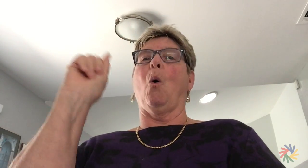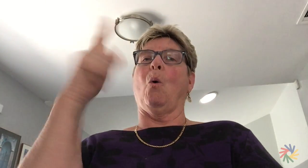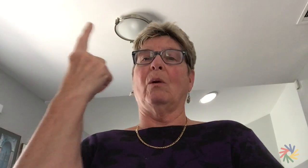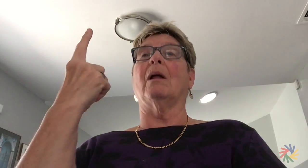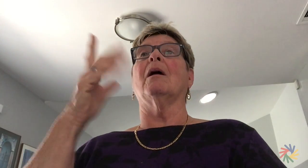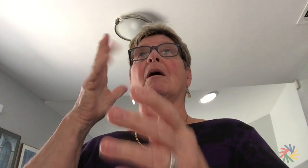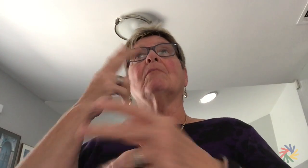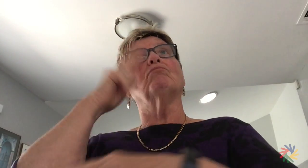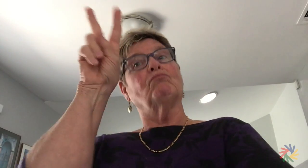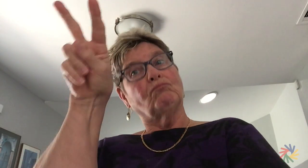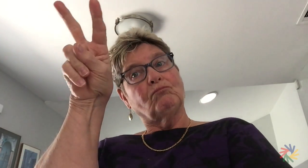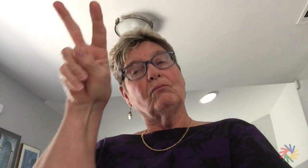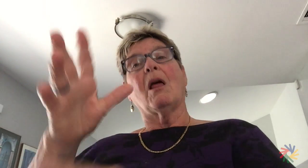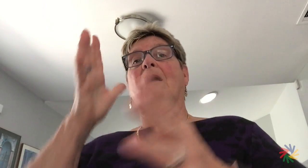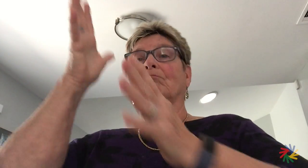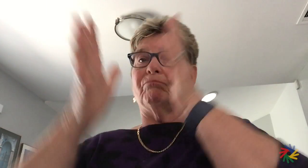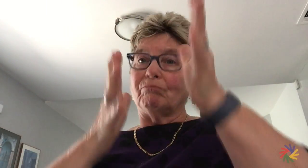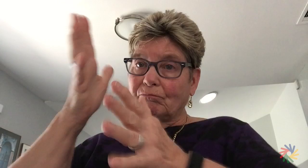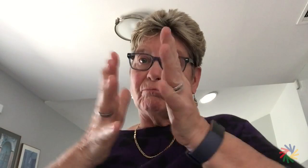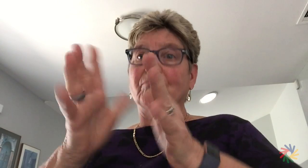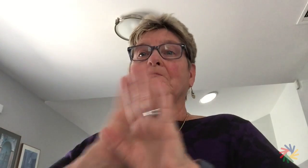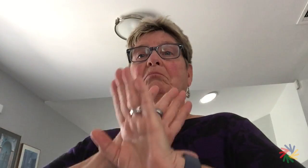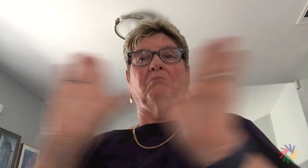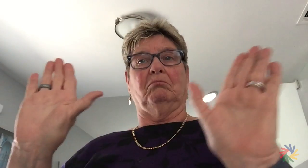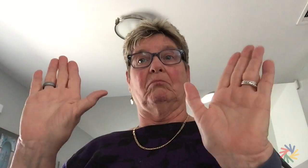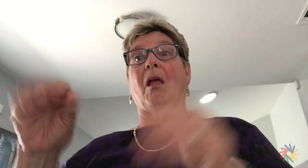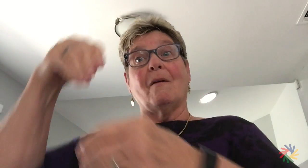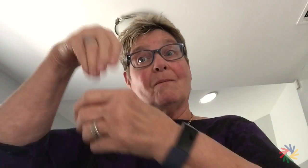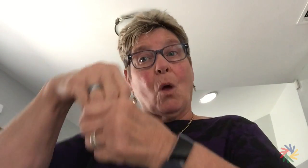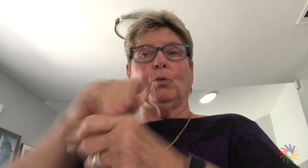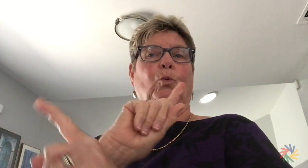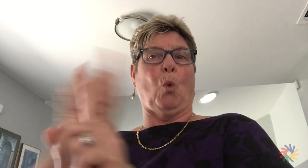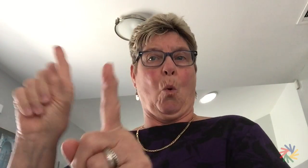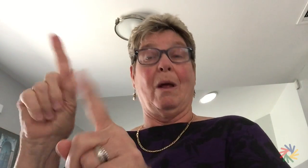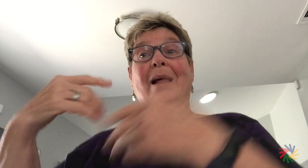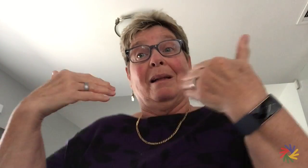In the past, they have been allowed only to attend